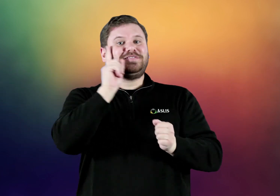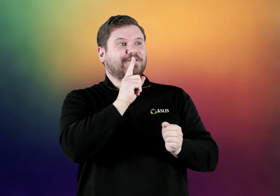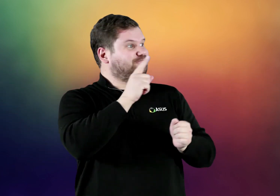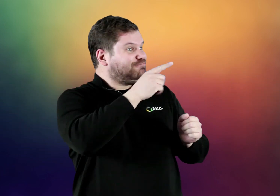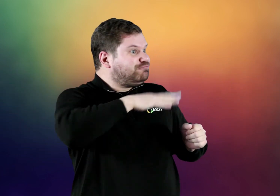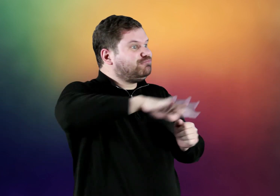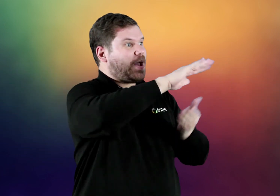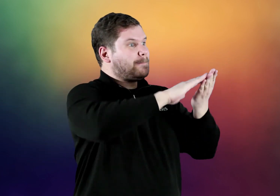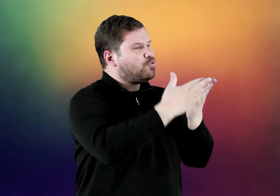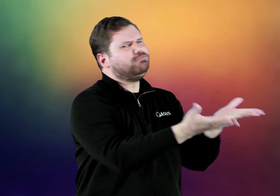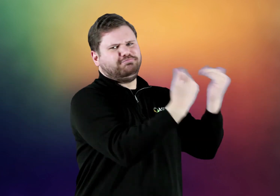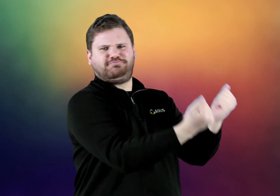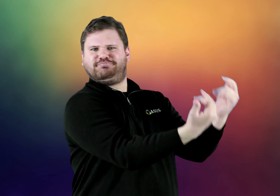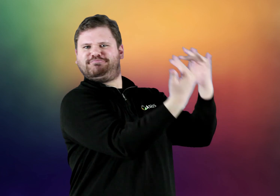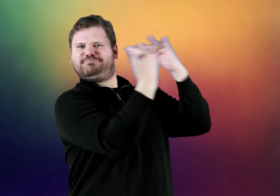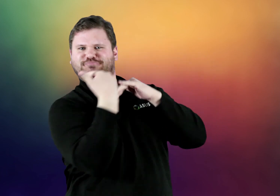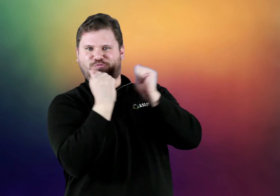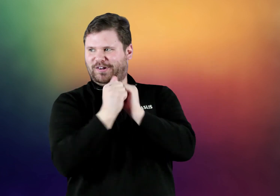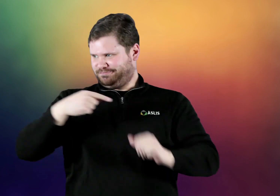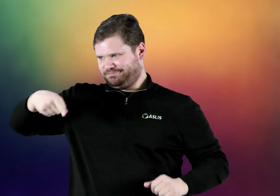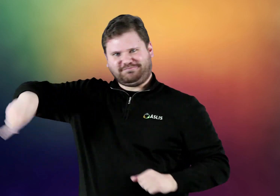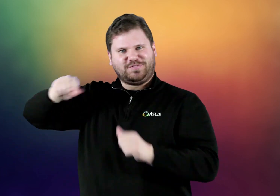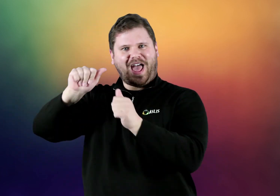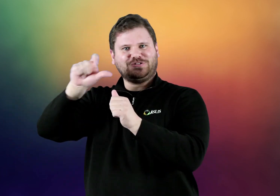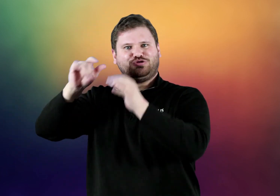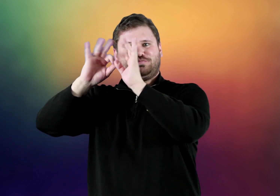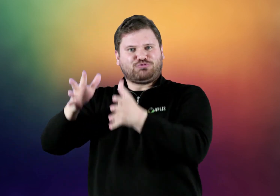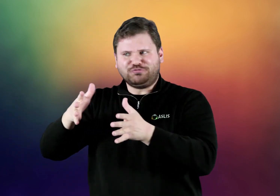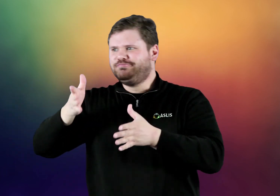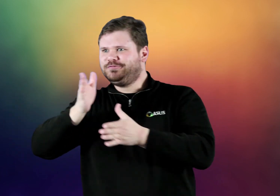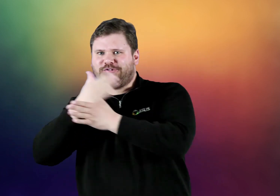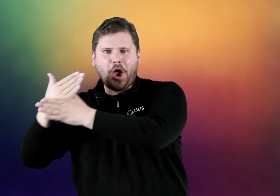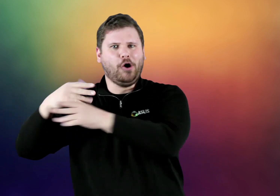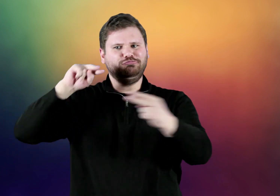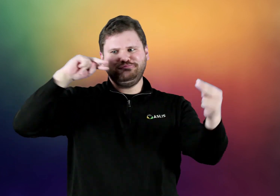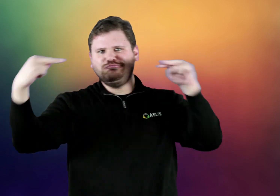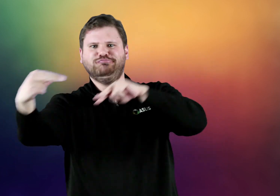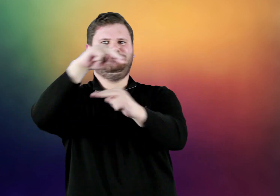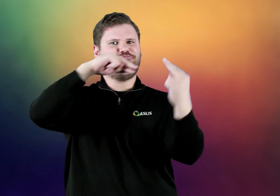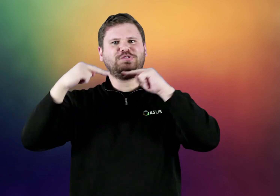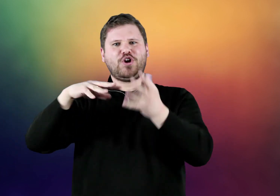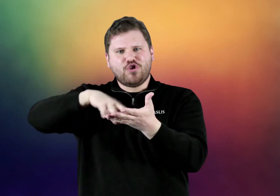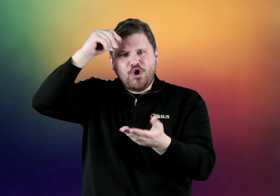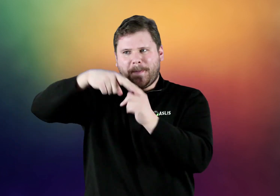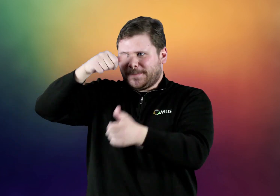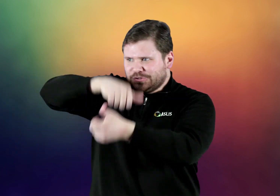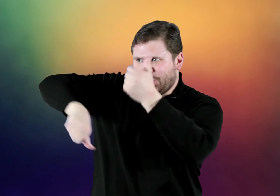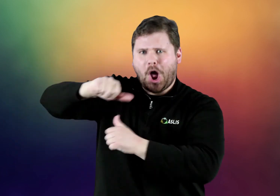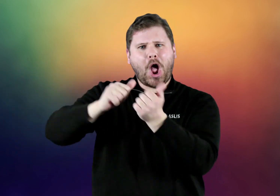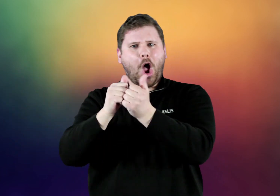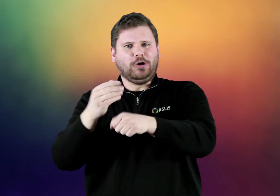The Deaf community can join with the ASL interpreters to share perspectives and learn from each other